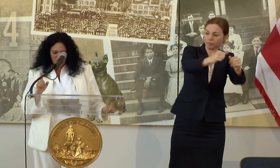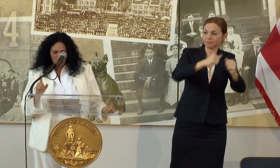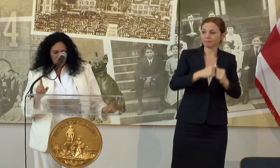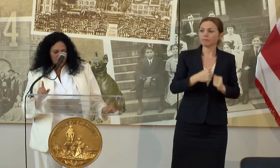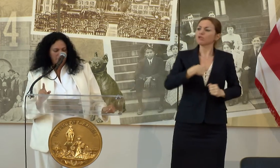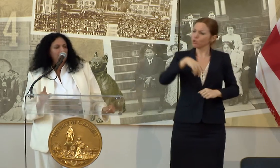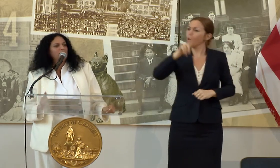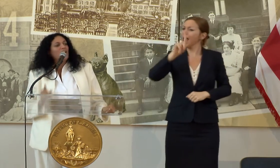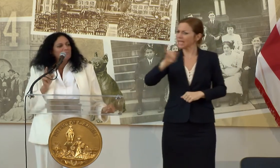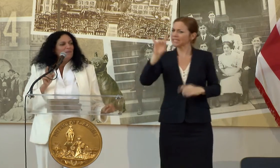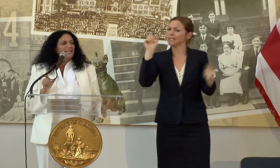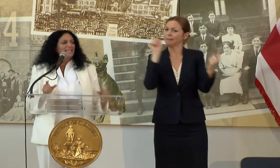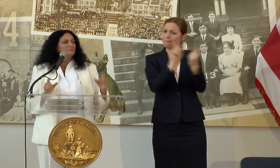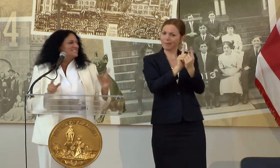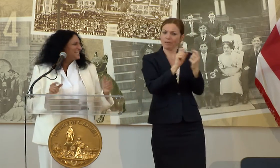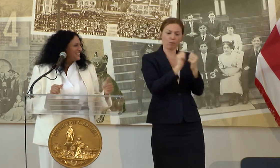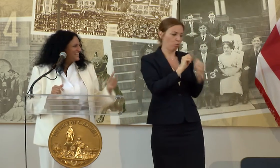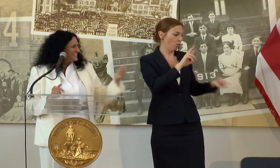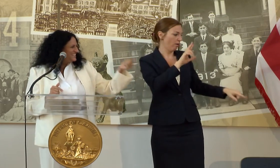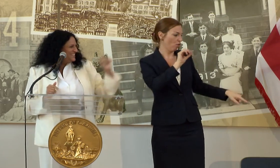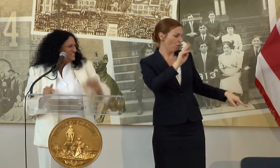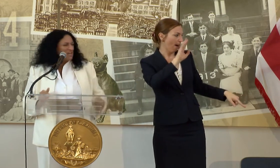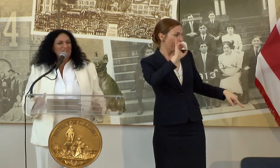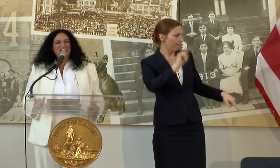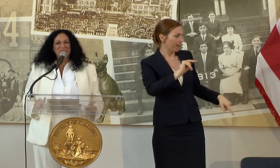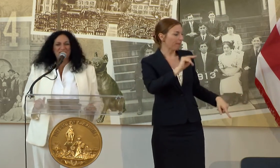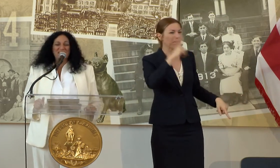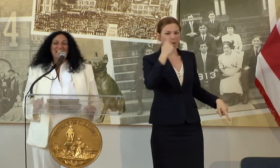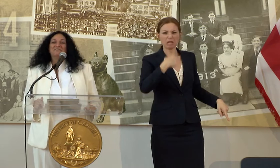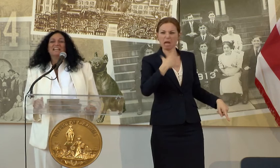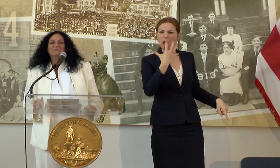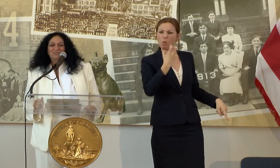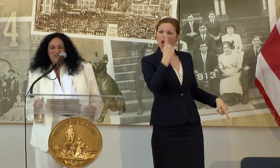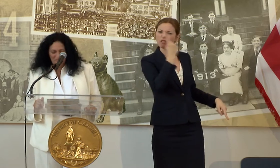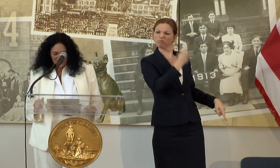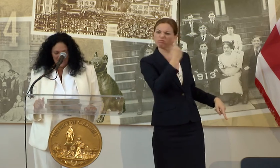SCOLD HER FOR NOT MAKING A PARTICULAR JBG BUILDING AVAILABLE FOR ME.